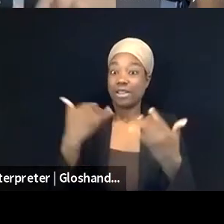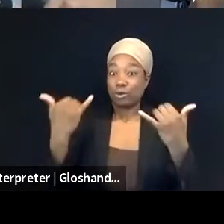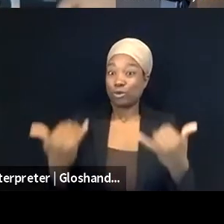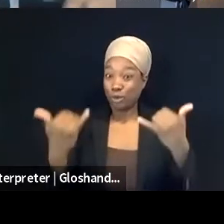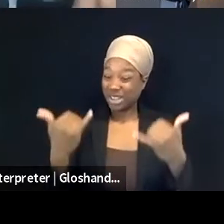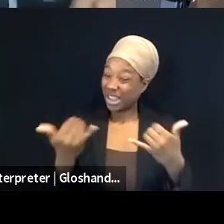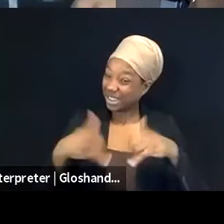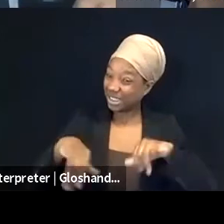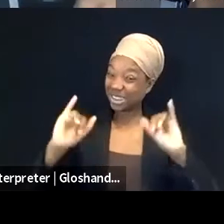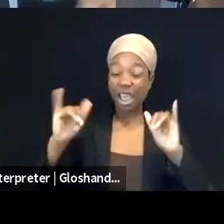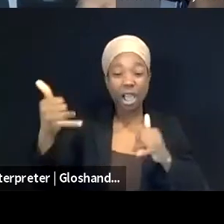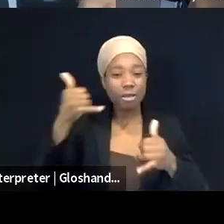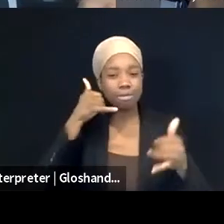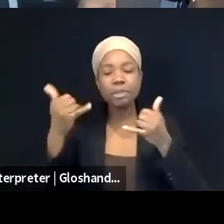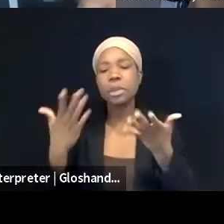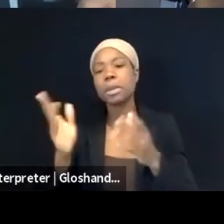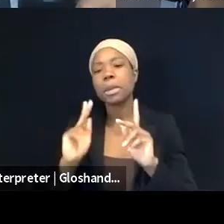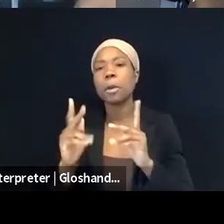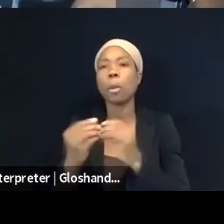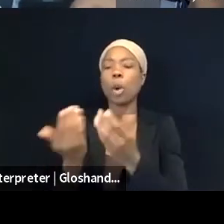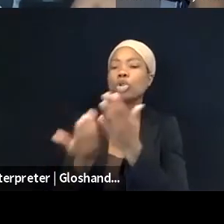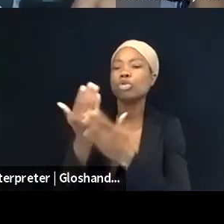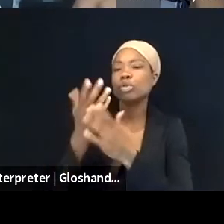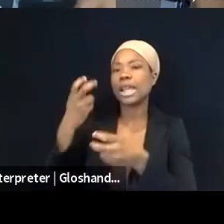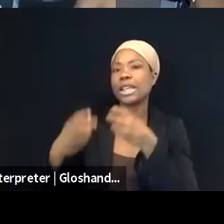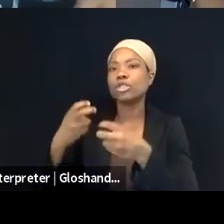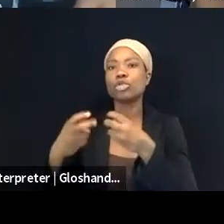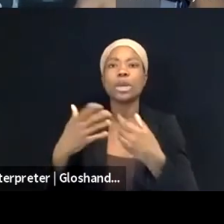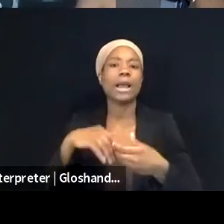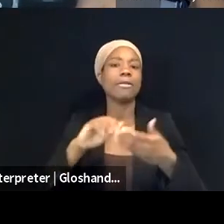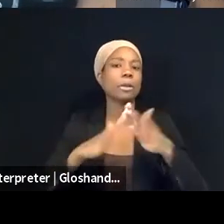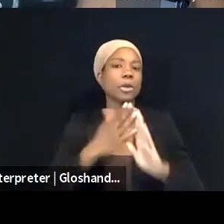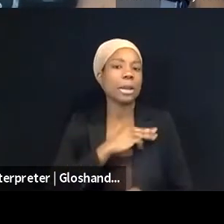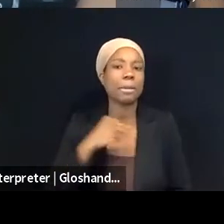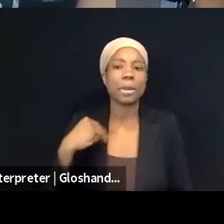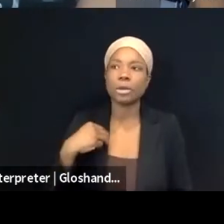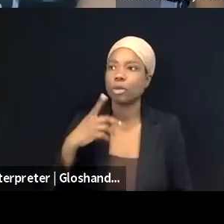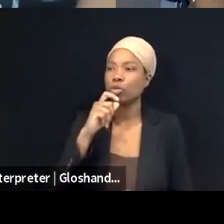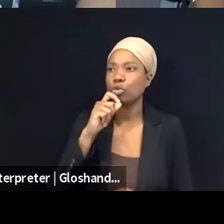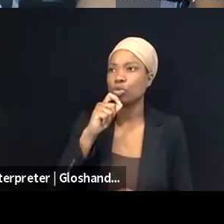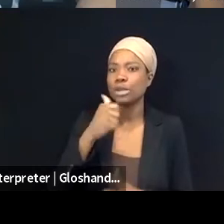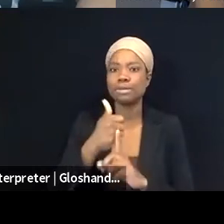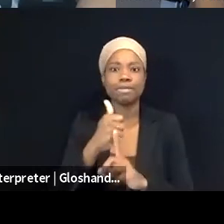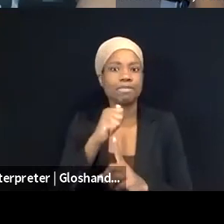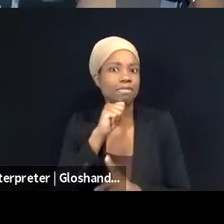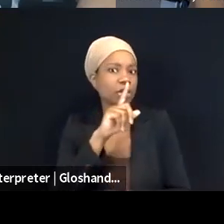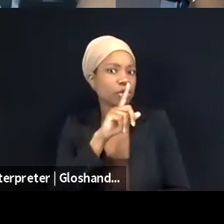from people who are newer to the issue or community members, Palestinian community members that are not sure, and I think that's really the purpose behind